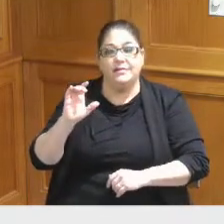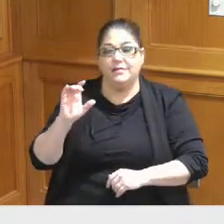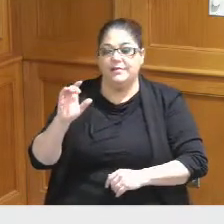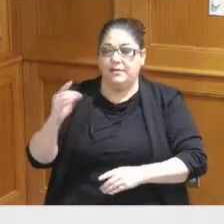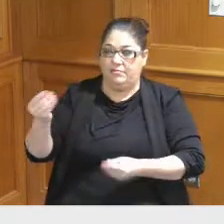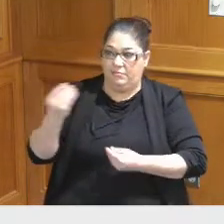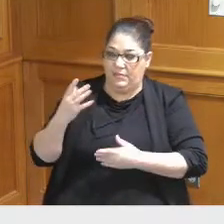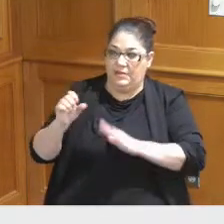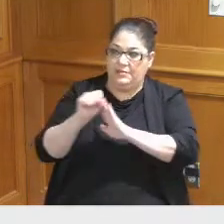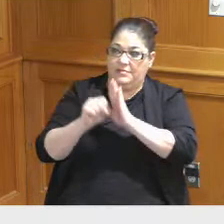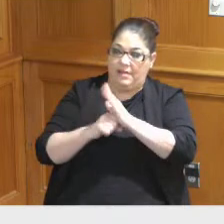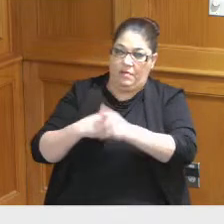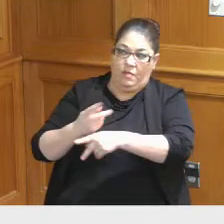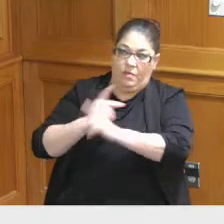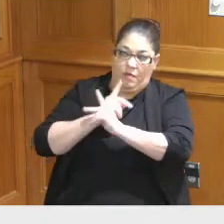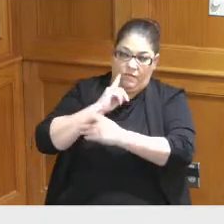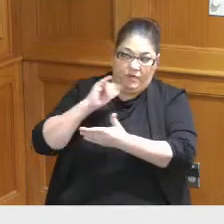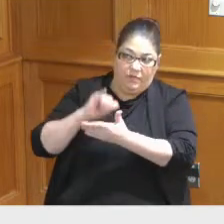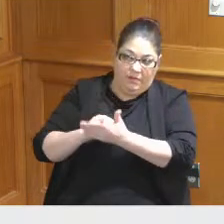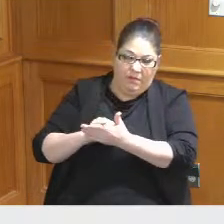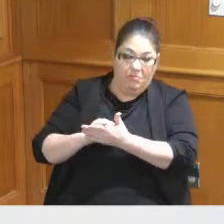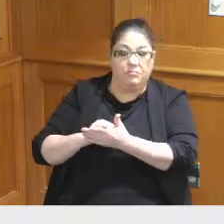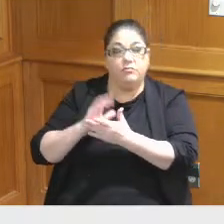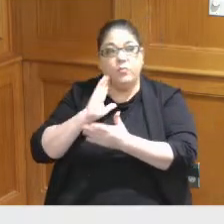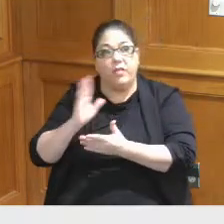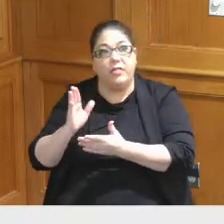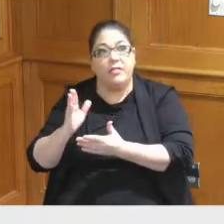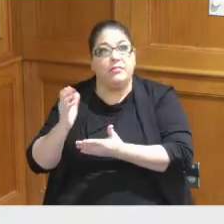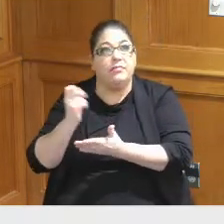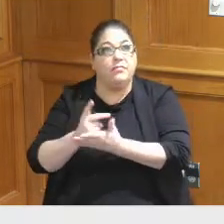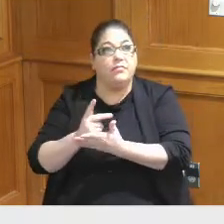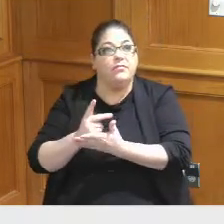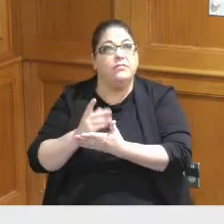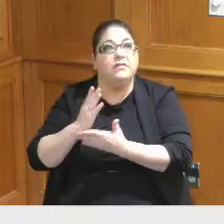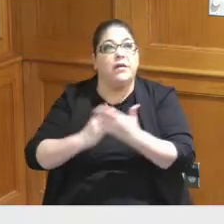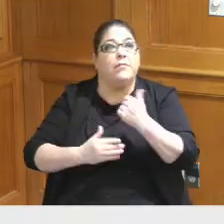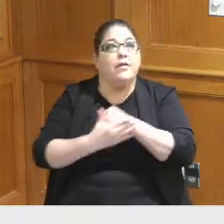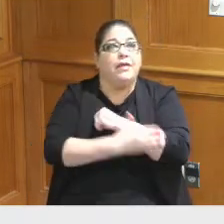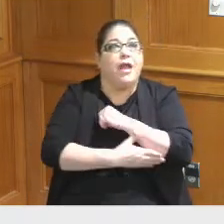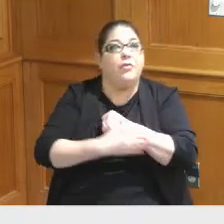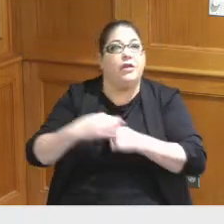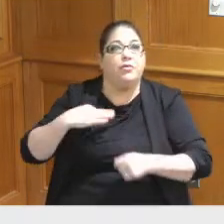in terms of a loan on this that requires some County Credit support that would and